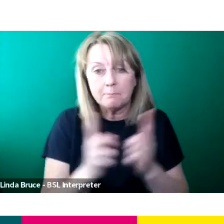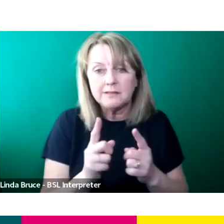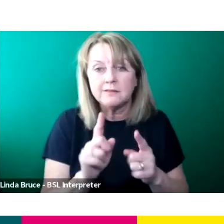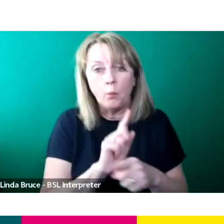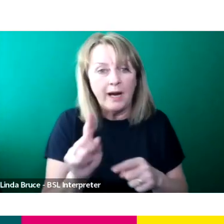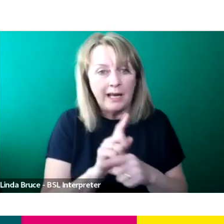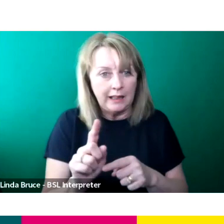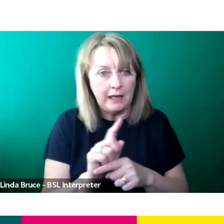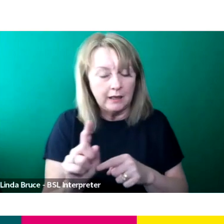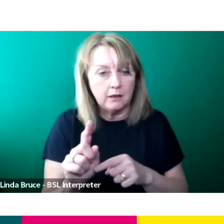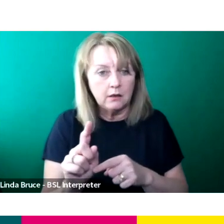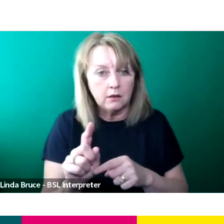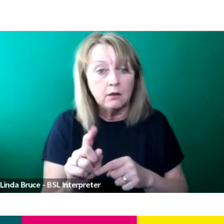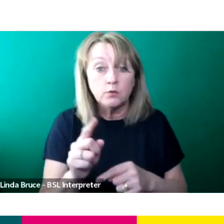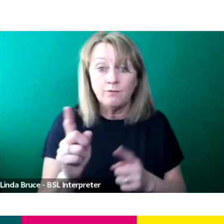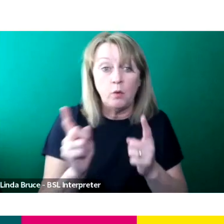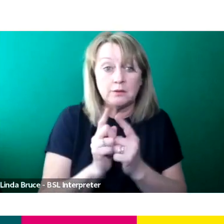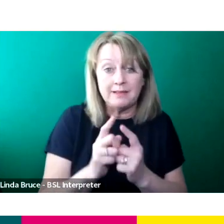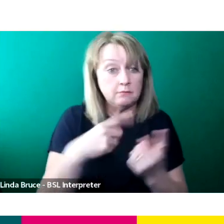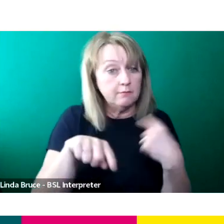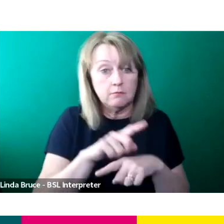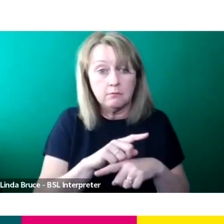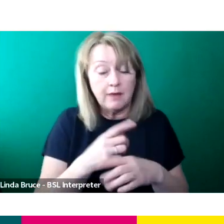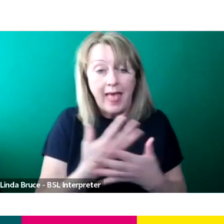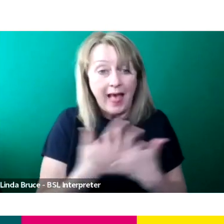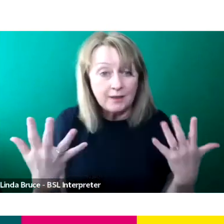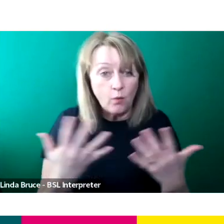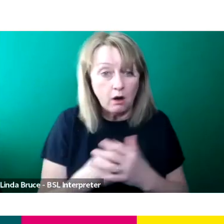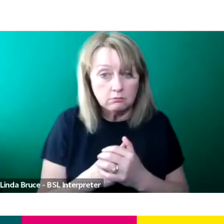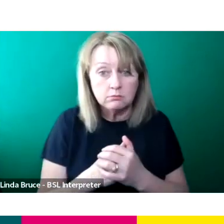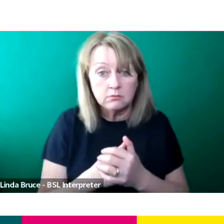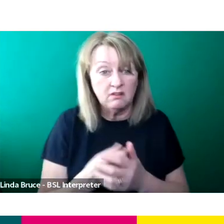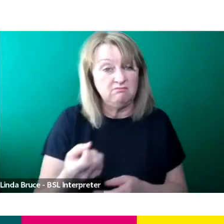So if you do want to meet with anyone in the team, just drop us an email, which we'll have